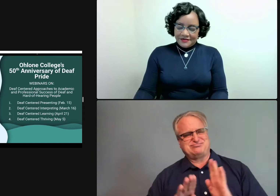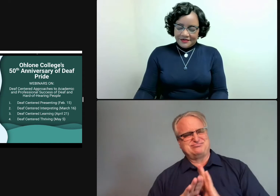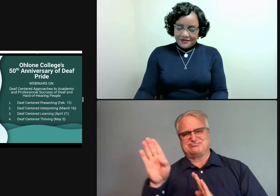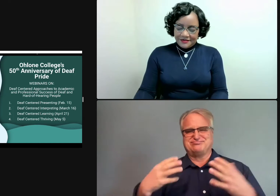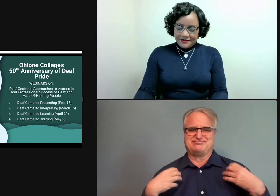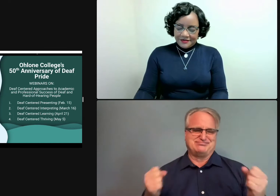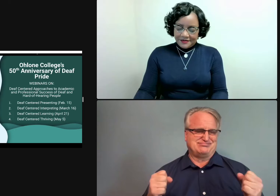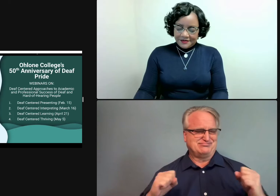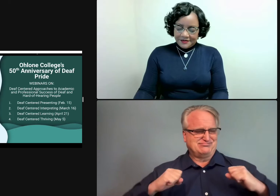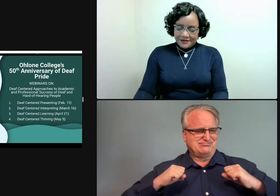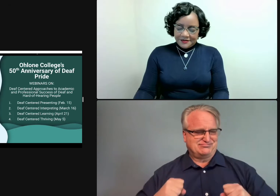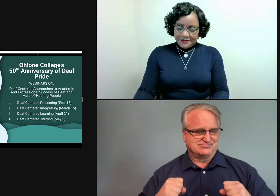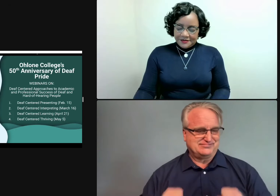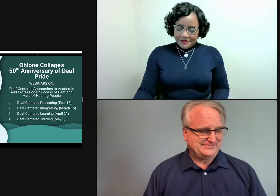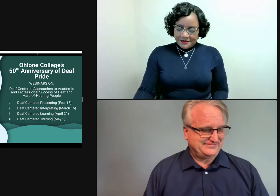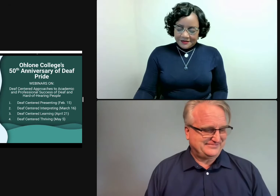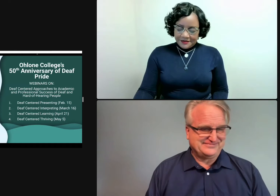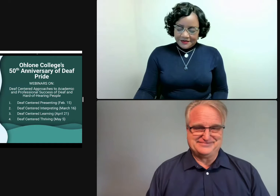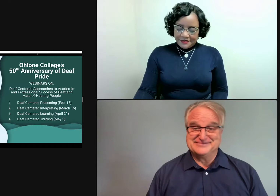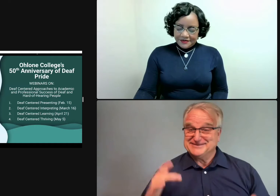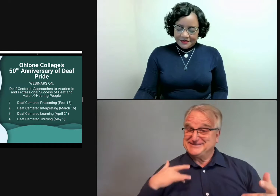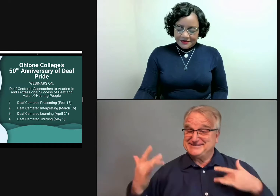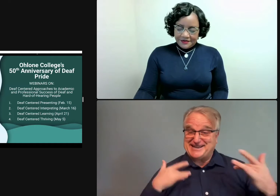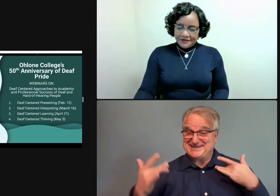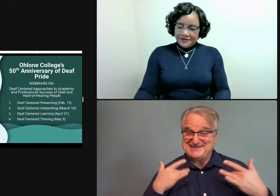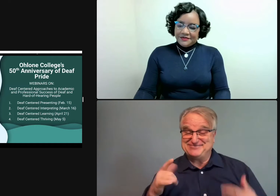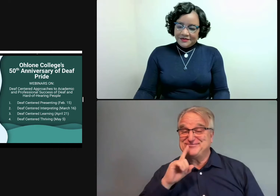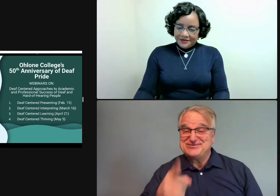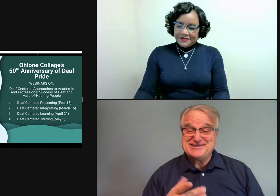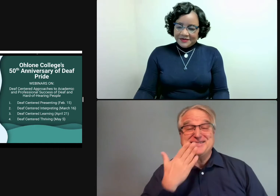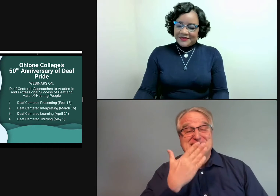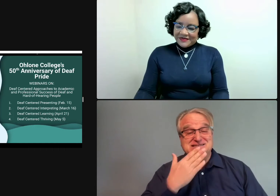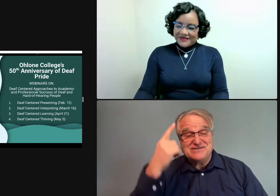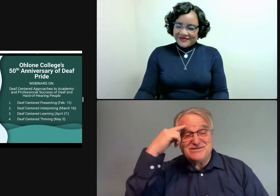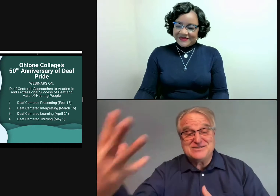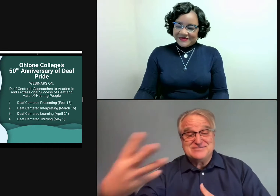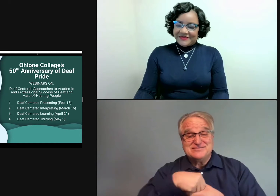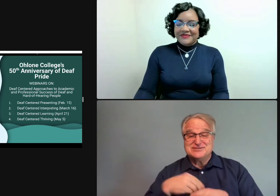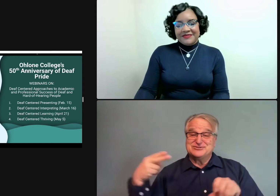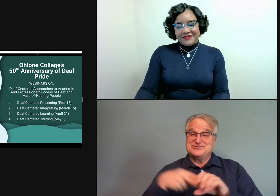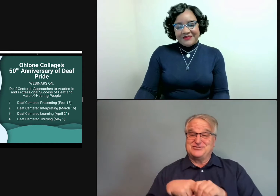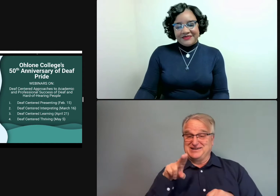on how to support them into a life in which they can thrive. They're all very exciting topics.